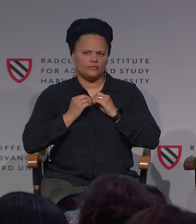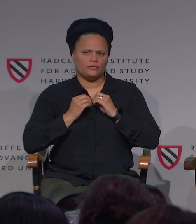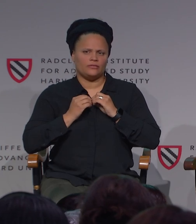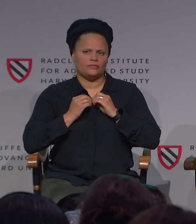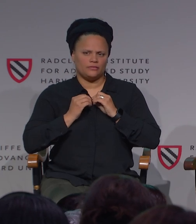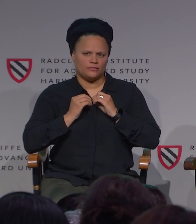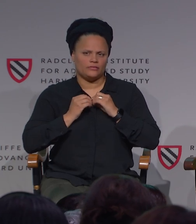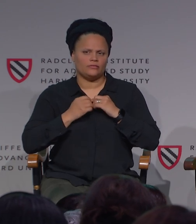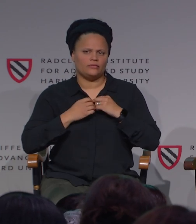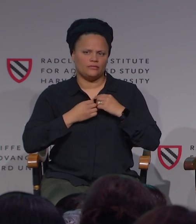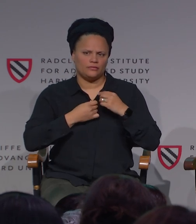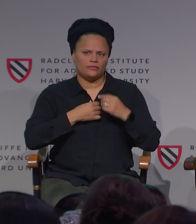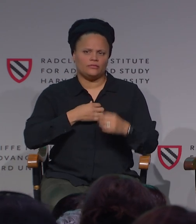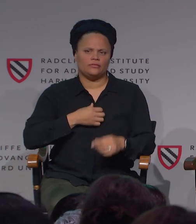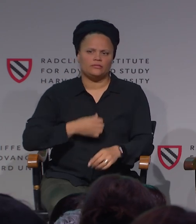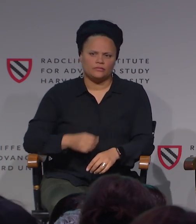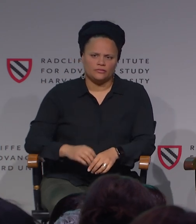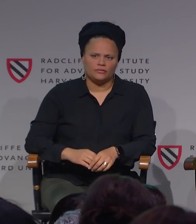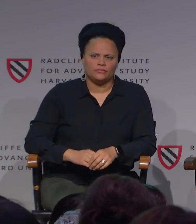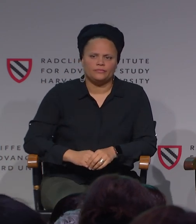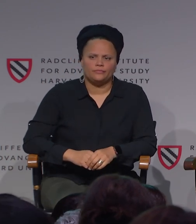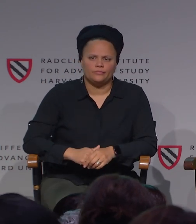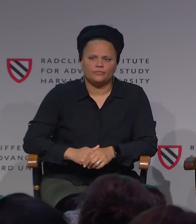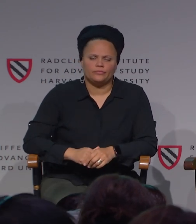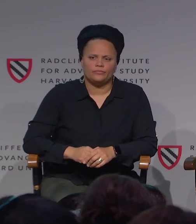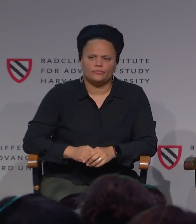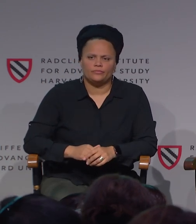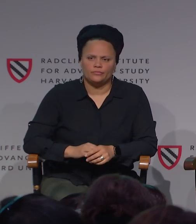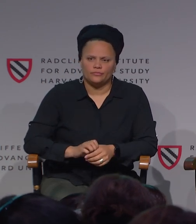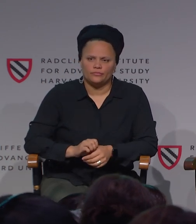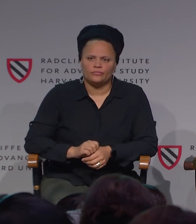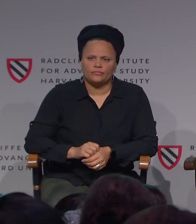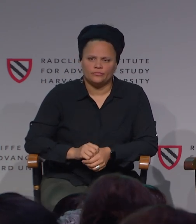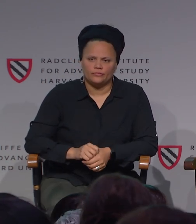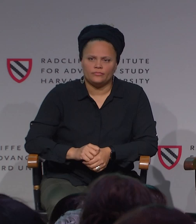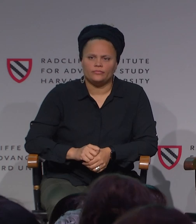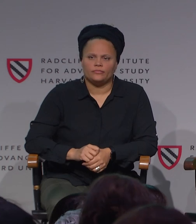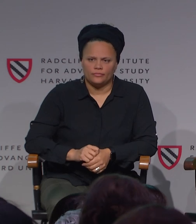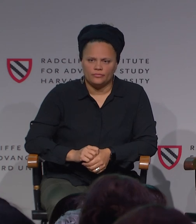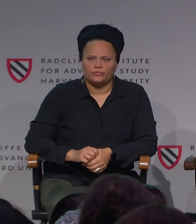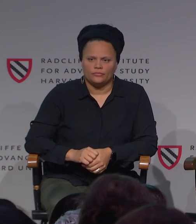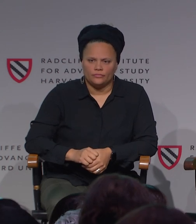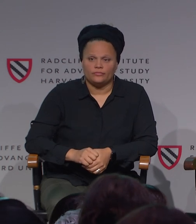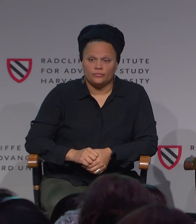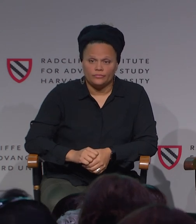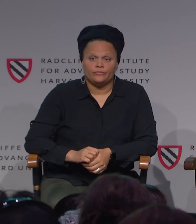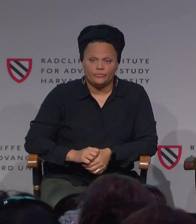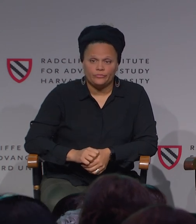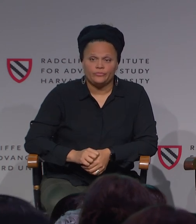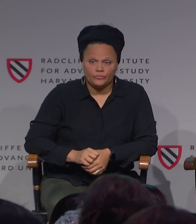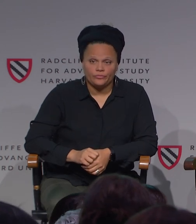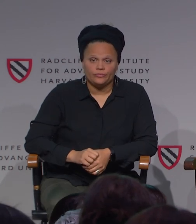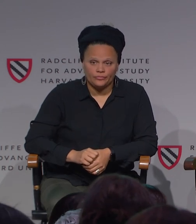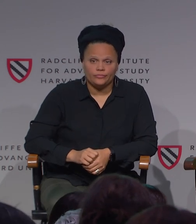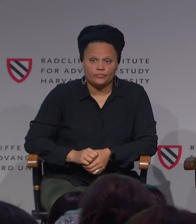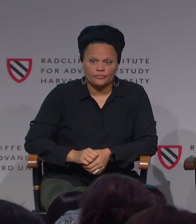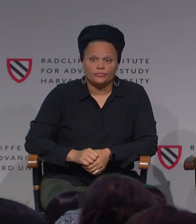So in part, it might be, here's another nurturing person who is involved in your life, which can be great, and a resistance to feeling--